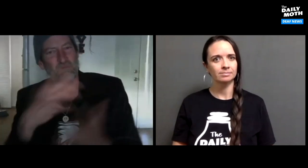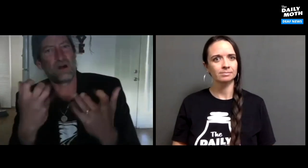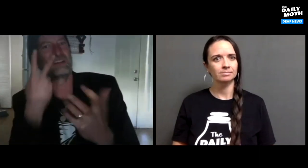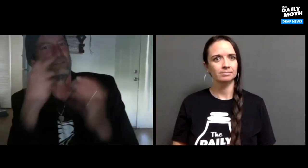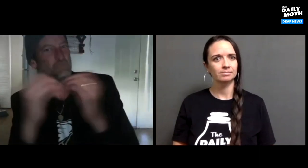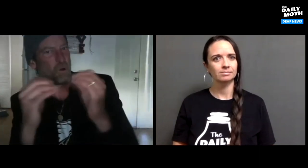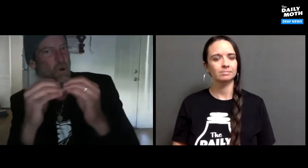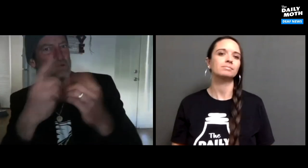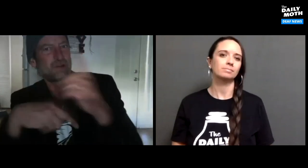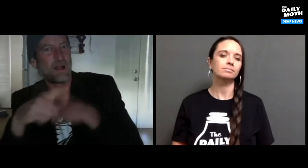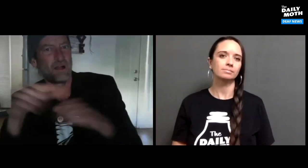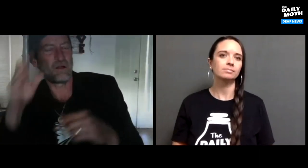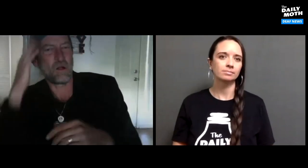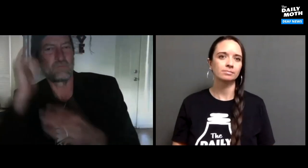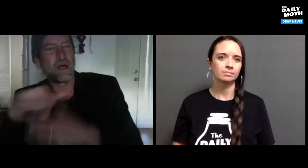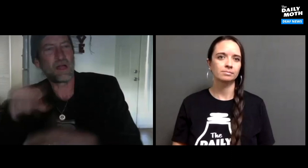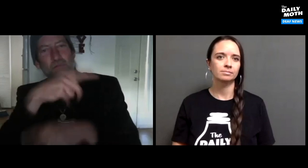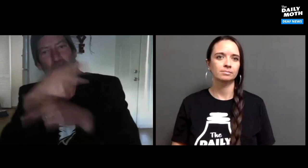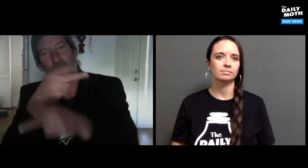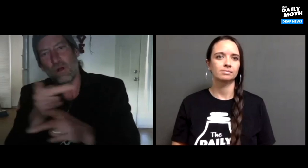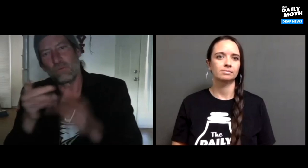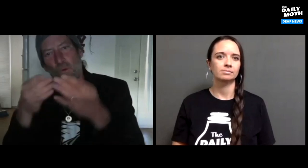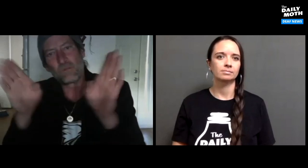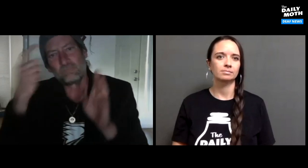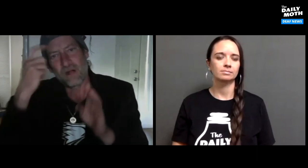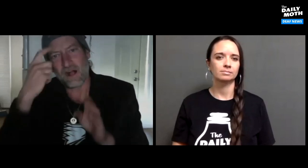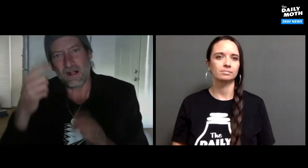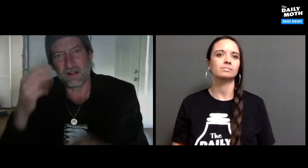more sign language. I hope that the producers keep an open mind